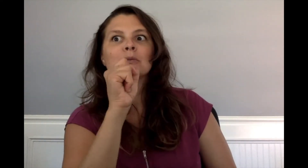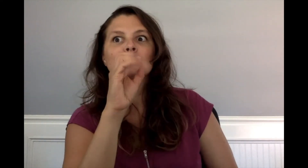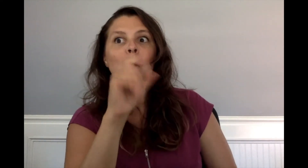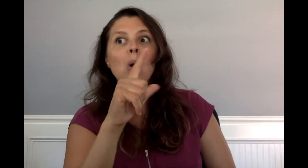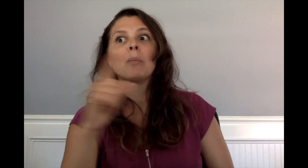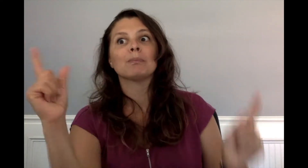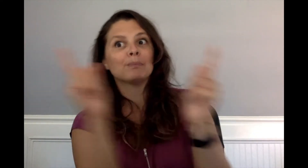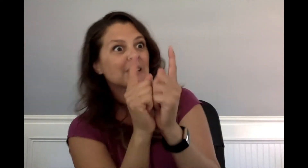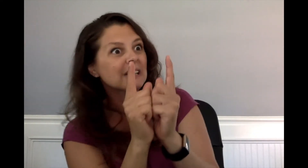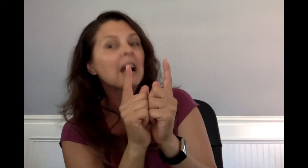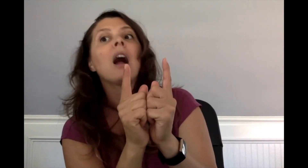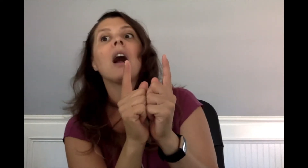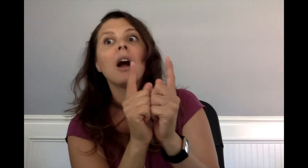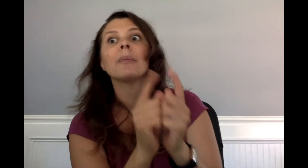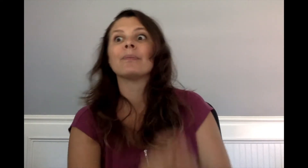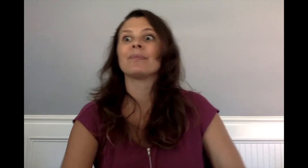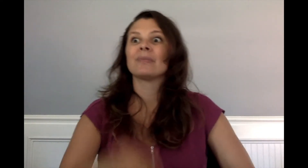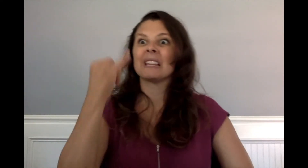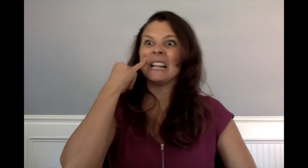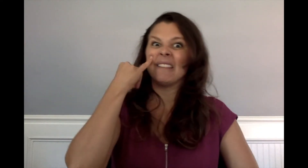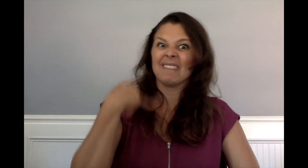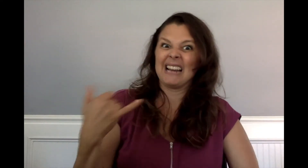as Oliver interpreted. "We have to bring her back to Grandpa.